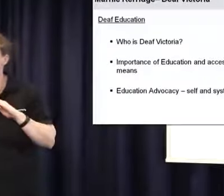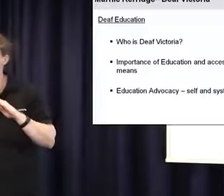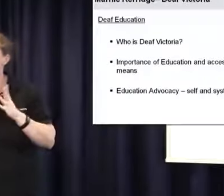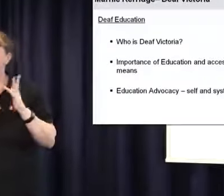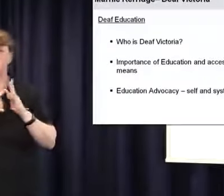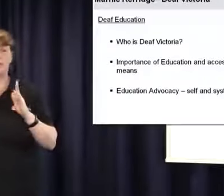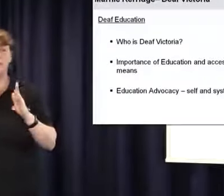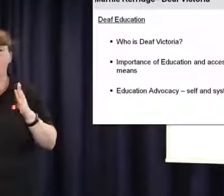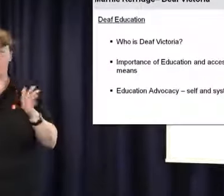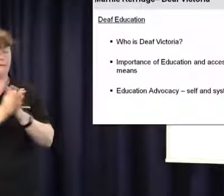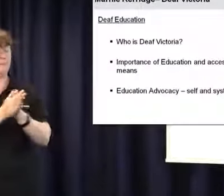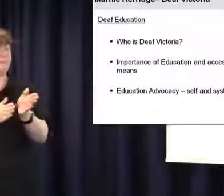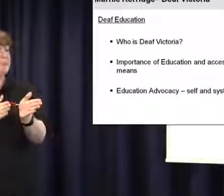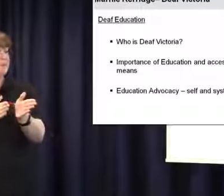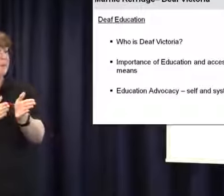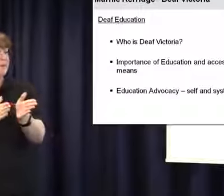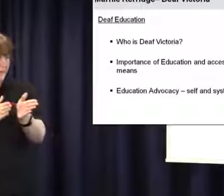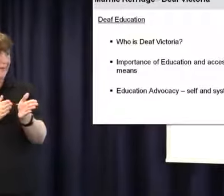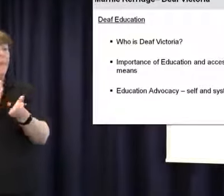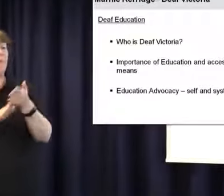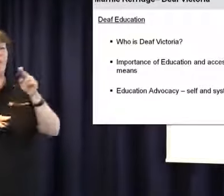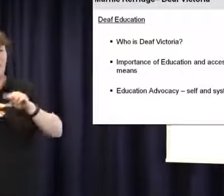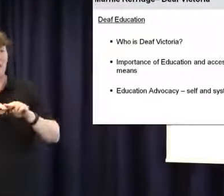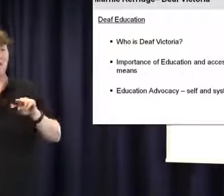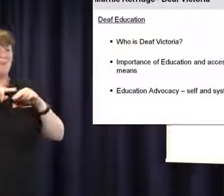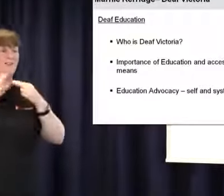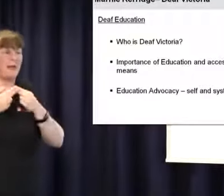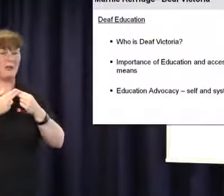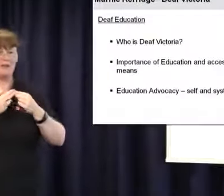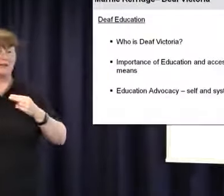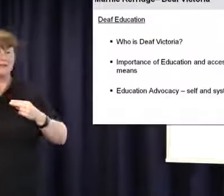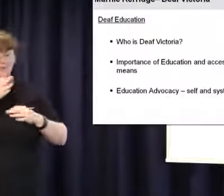not prepared to meet the needs of young deaf children. These children are way behind their